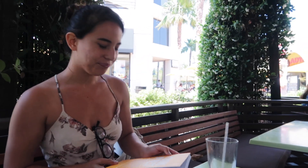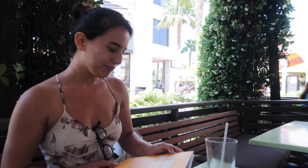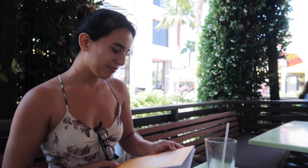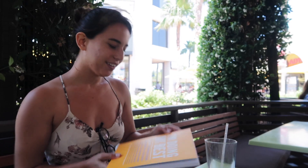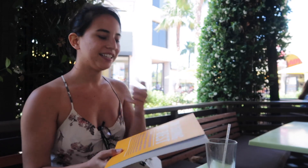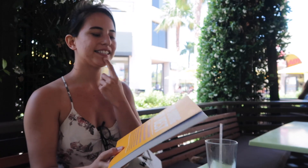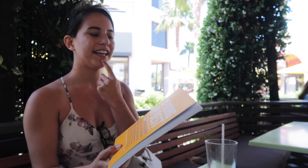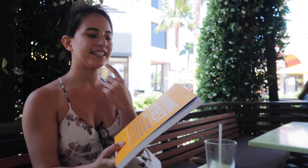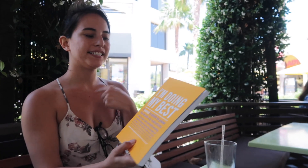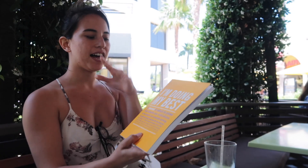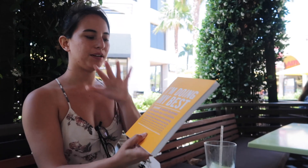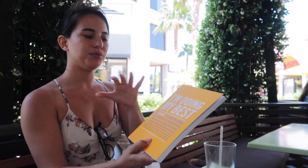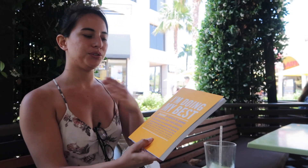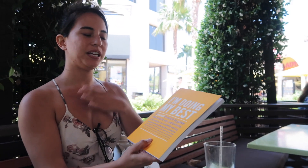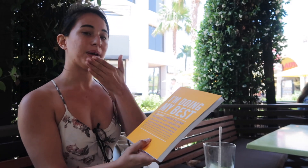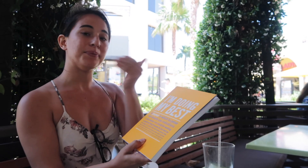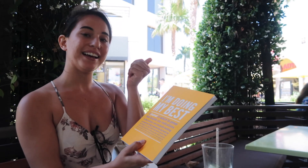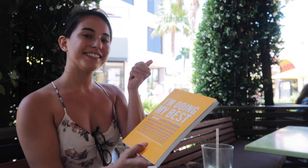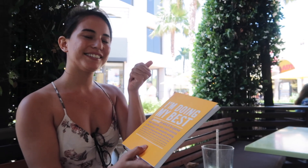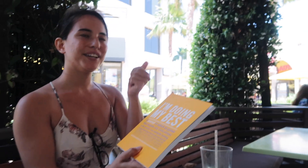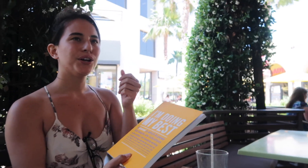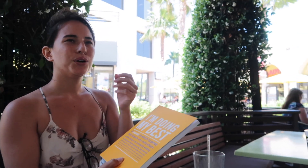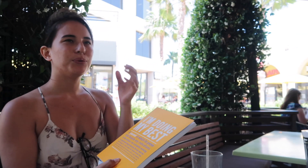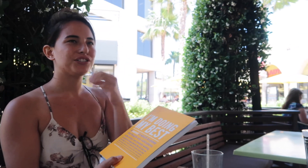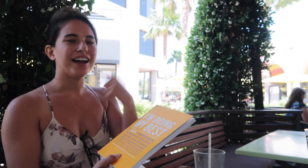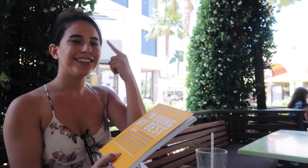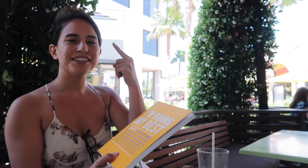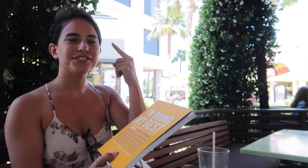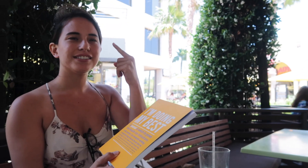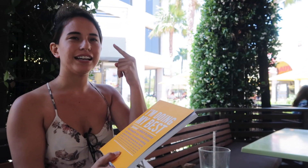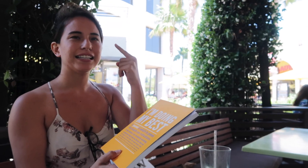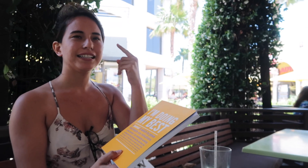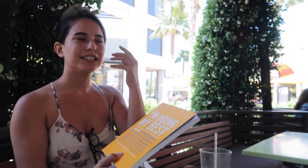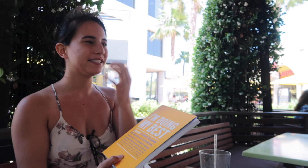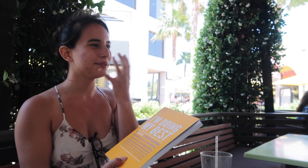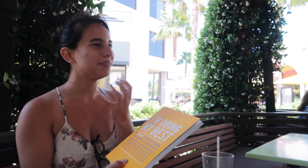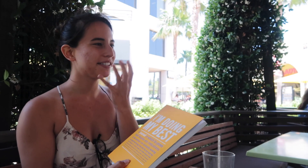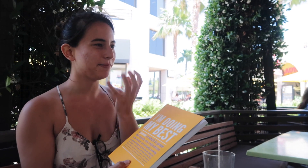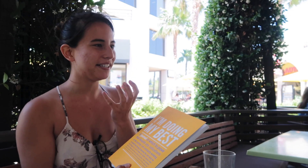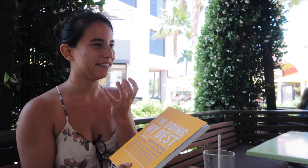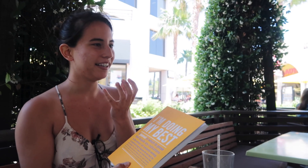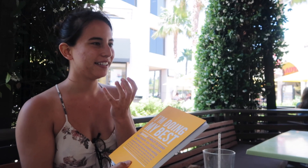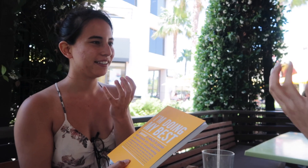It says, I'm doing my best which i think is just like. This is amazing right?